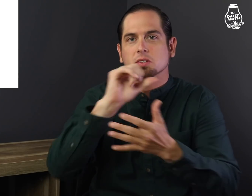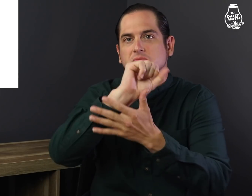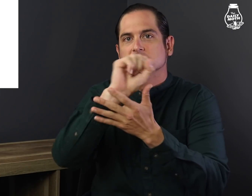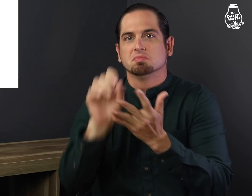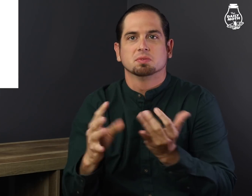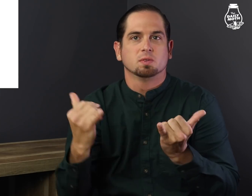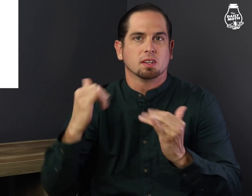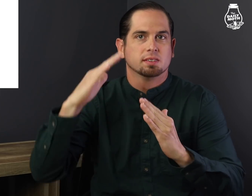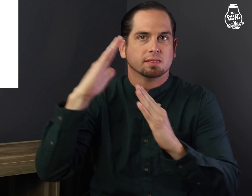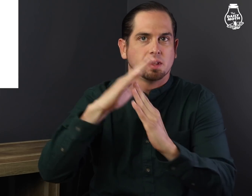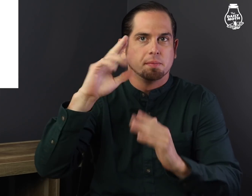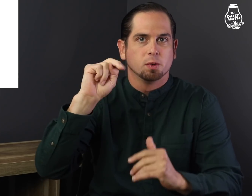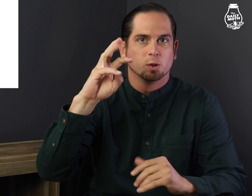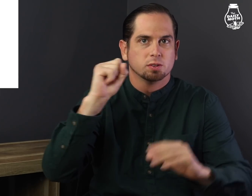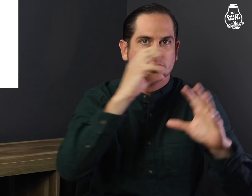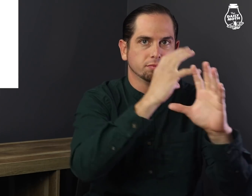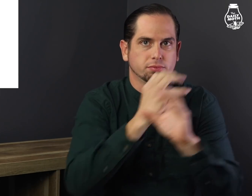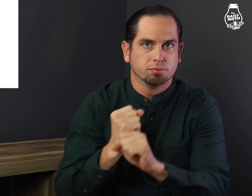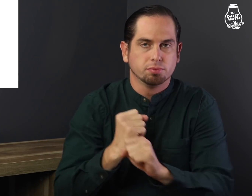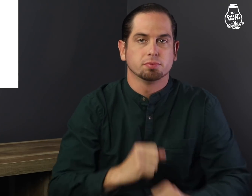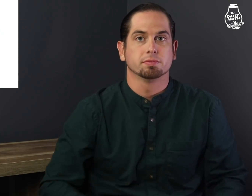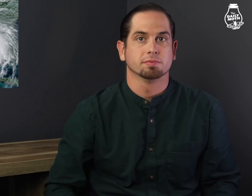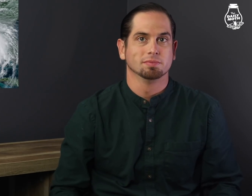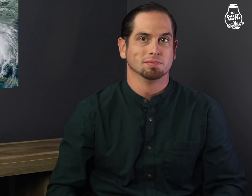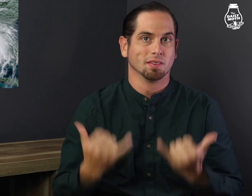Here are today's top news briefs.